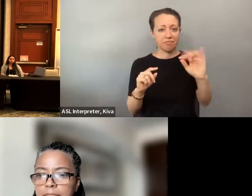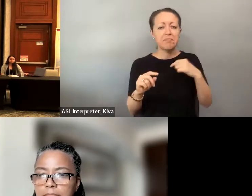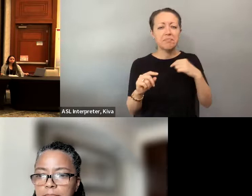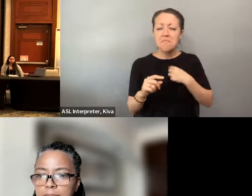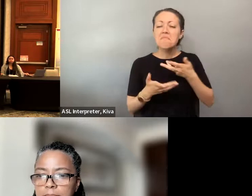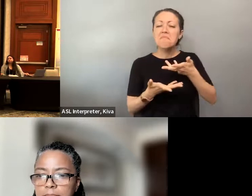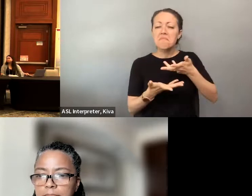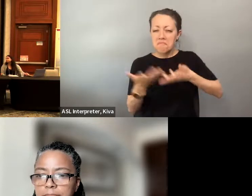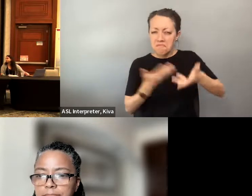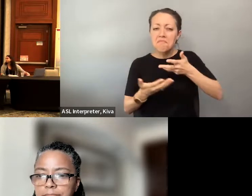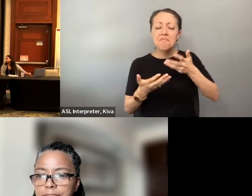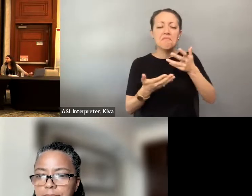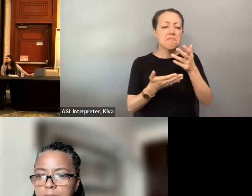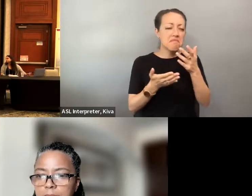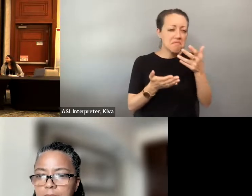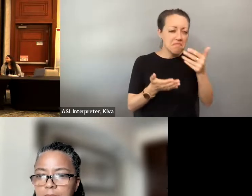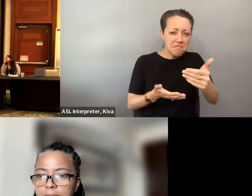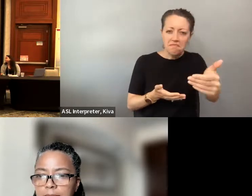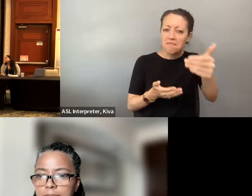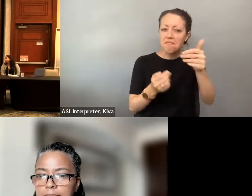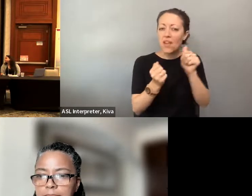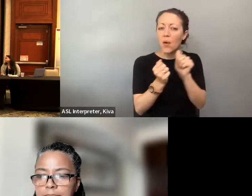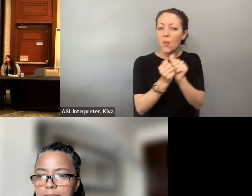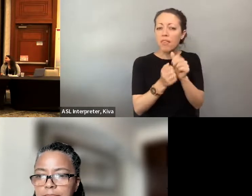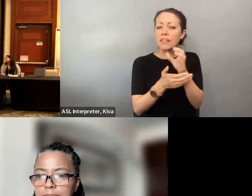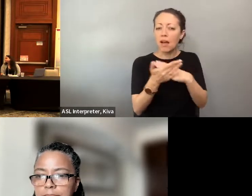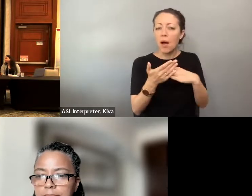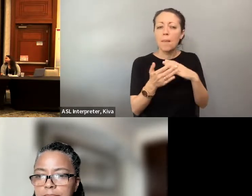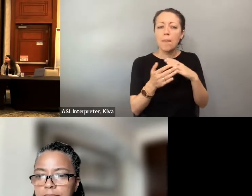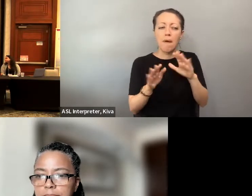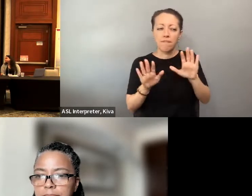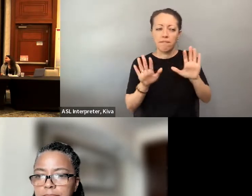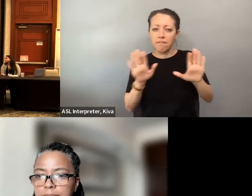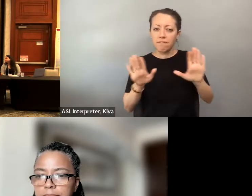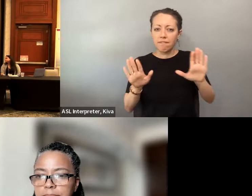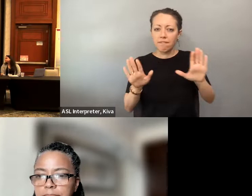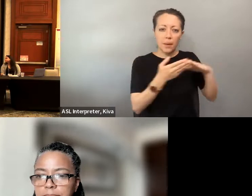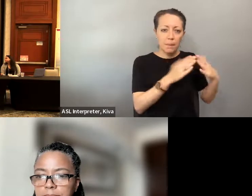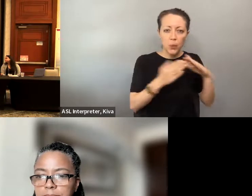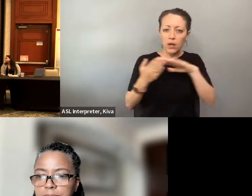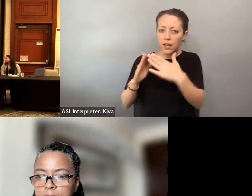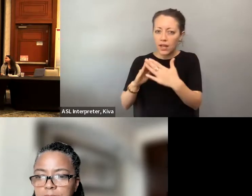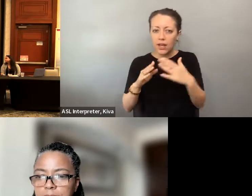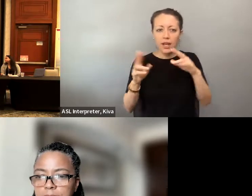But we were successful in in both claims, inviting them some relief. both claimant in getting them some relief, so I have some So I have some interaction with Yeah, dealing with some of those issues.